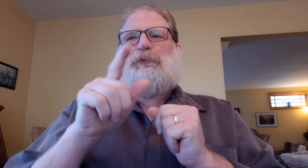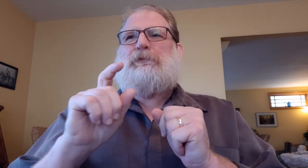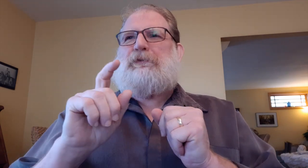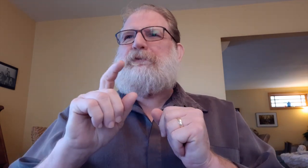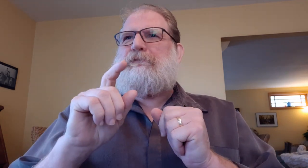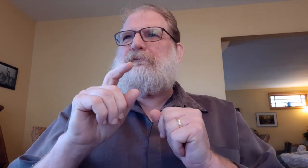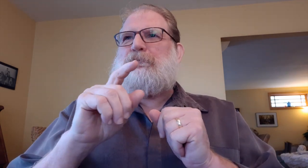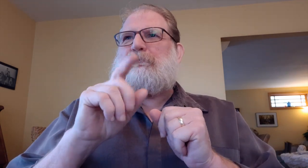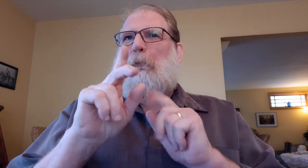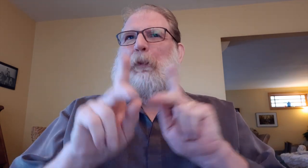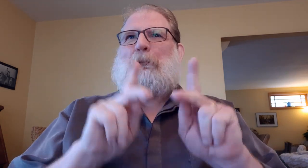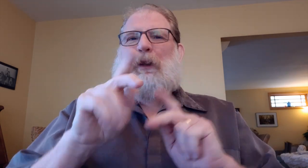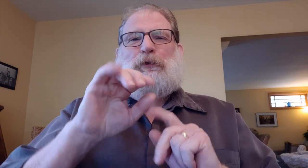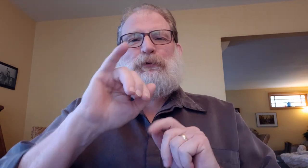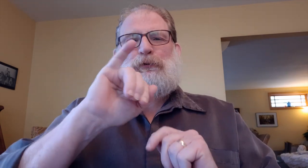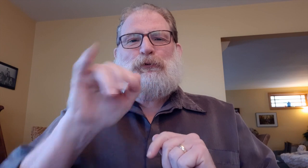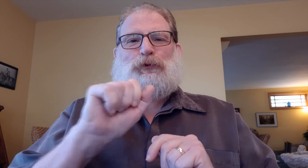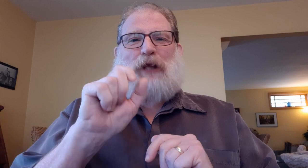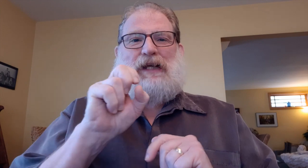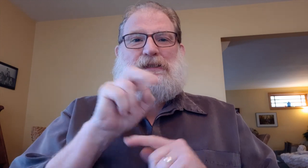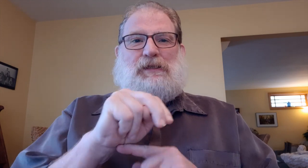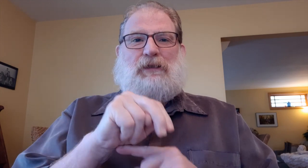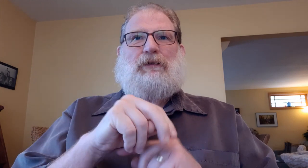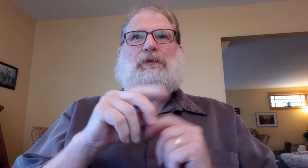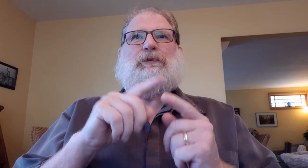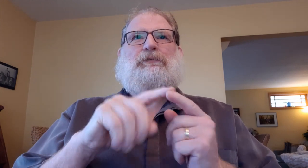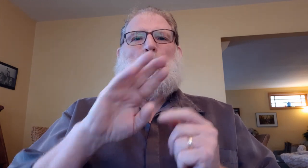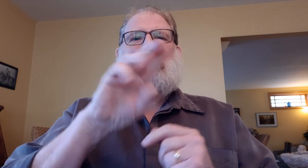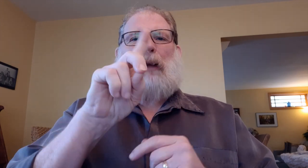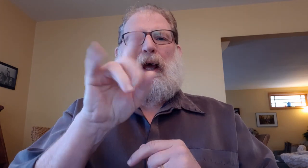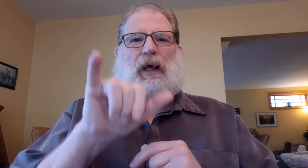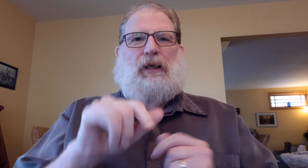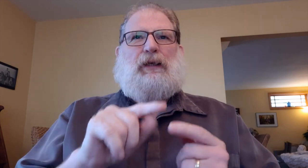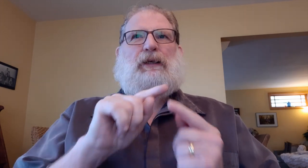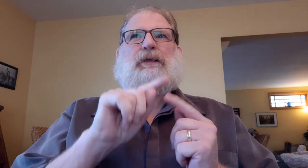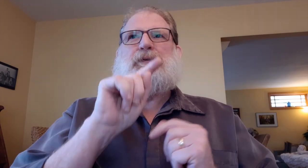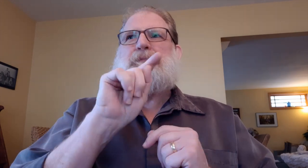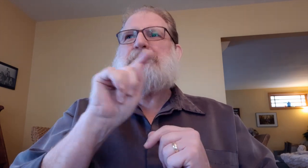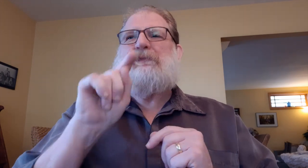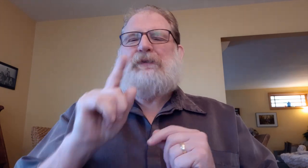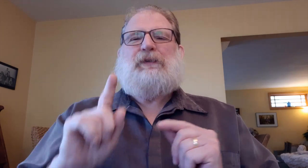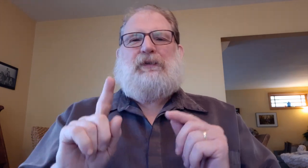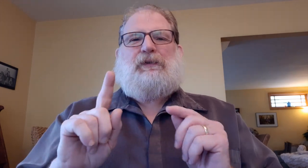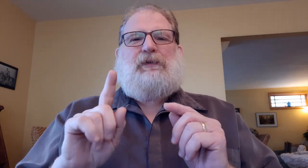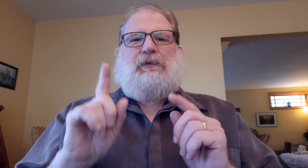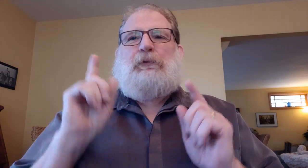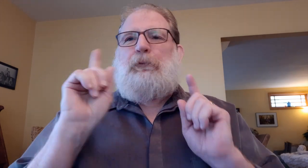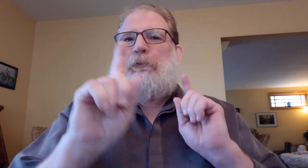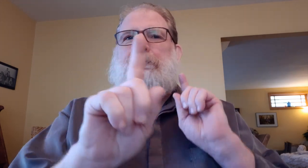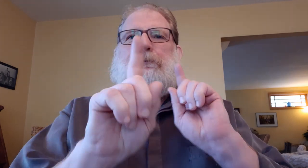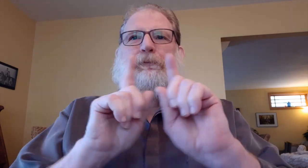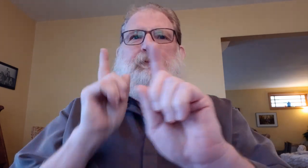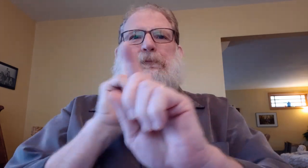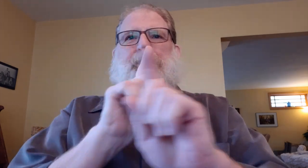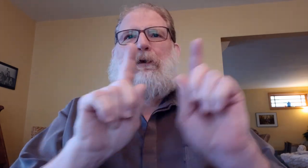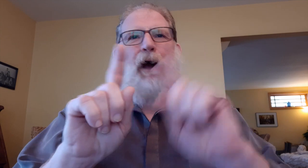I remember those committee members: Jason (Tang), Buddy (Elledge) and others who made the effort to support the festival.